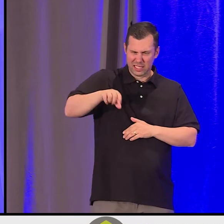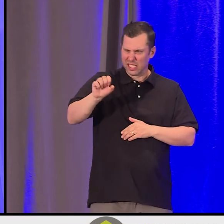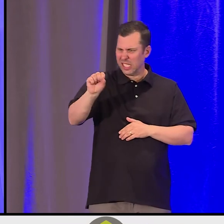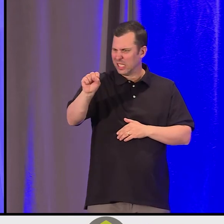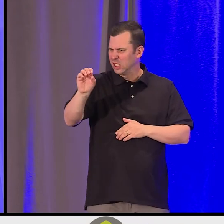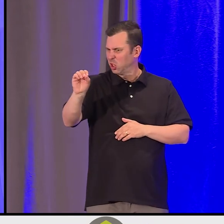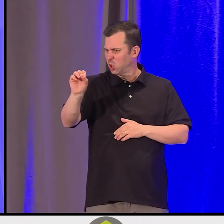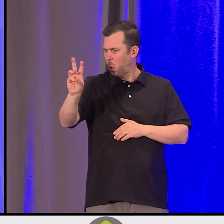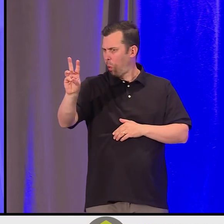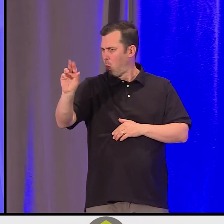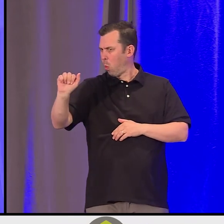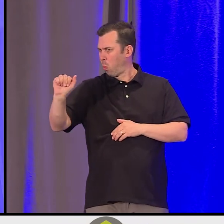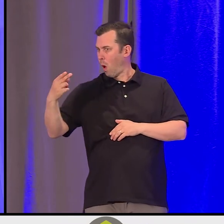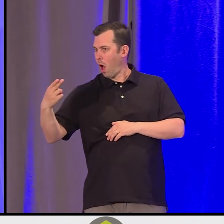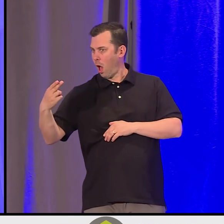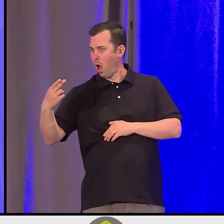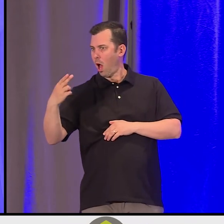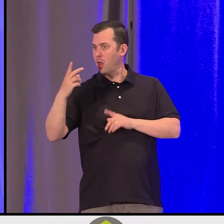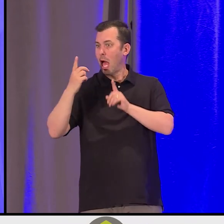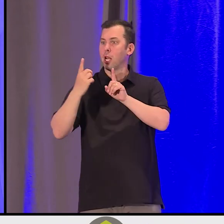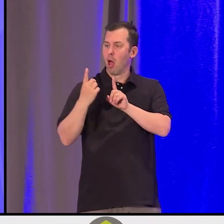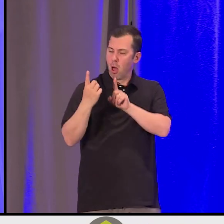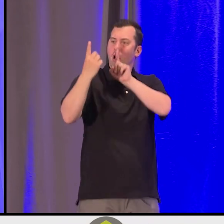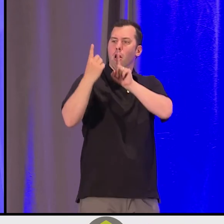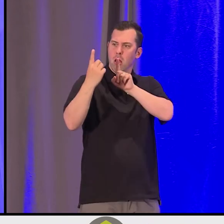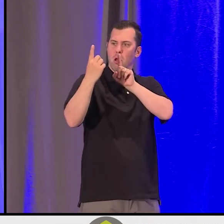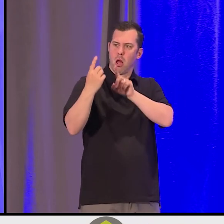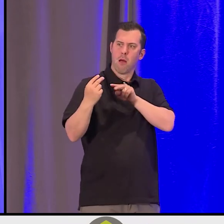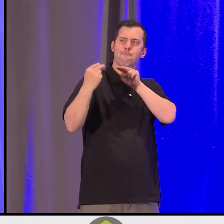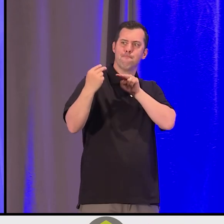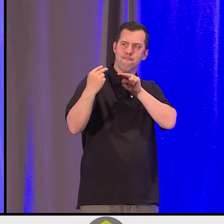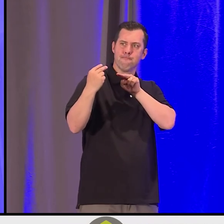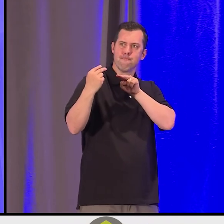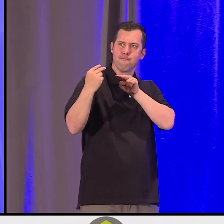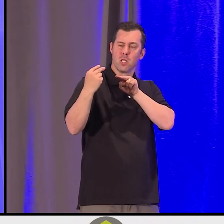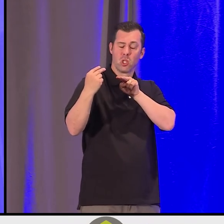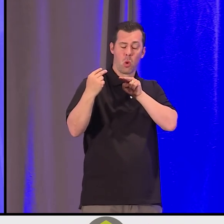And I thought of the stories of my grandmother, and they also have taken on a new nuance